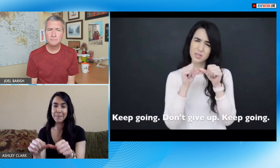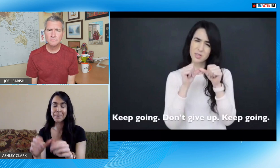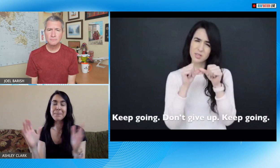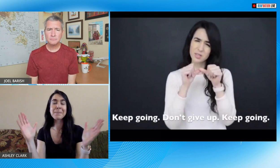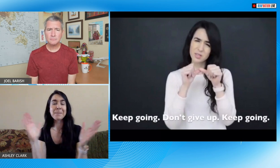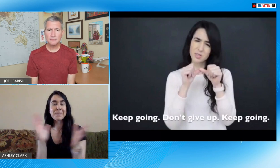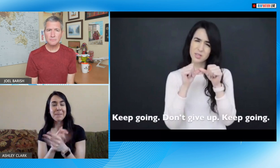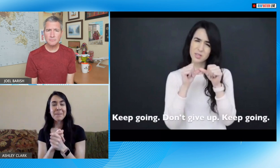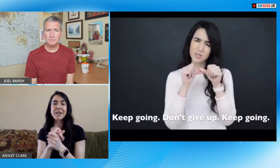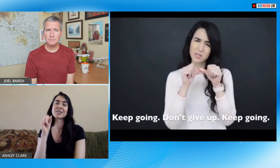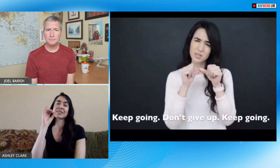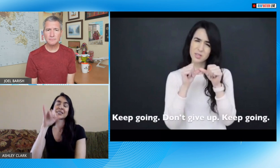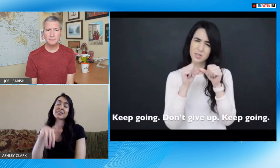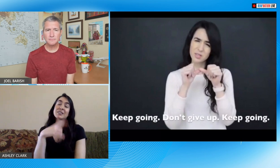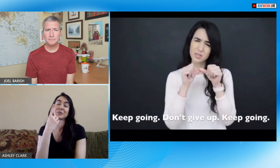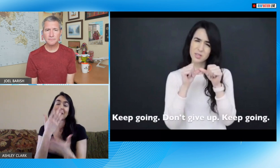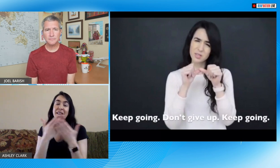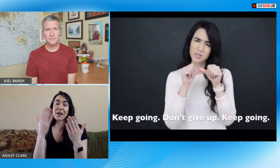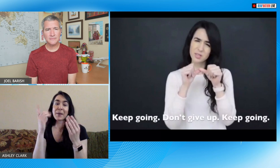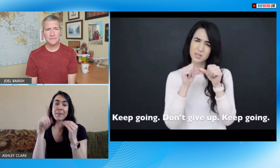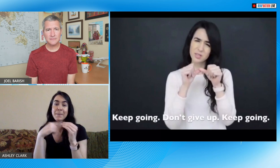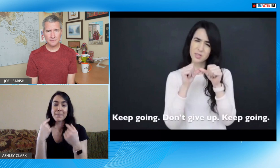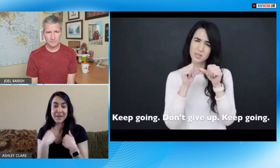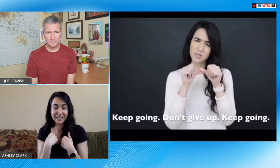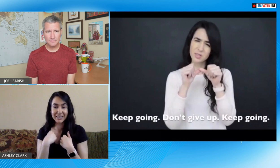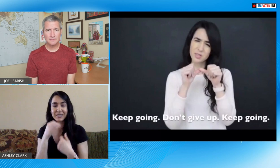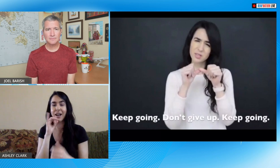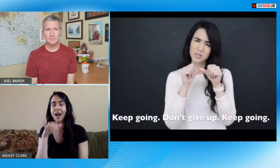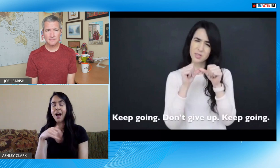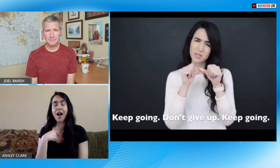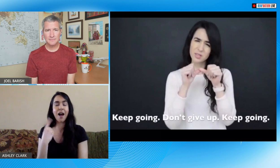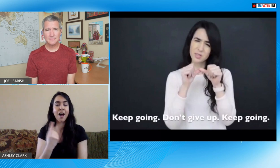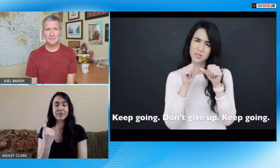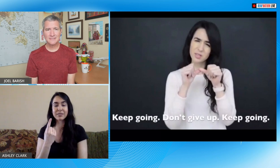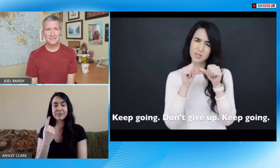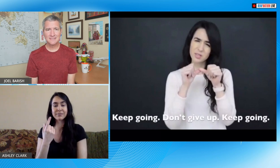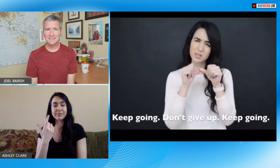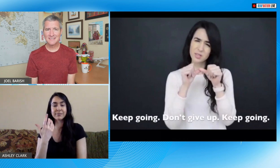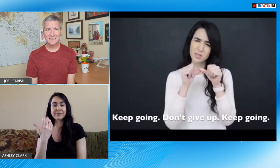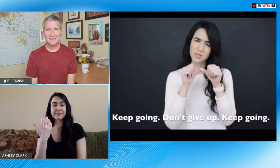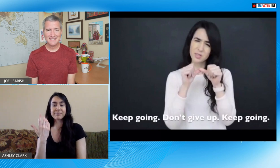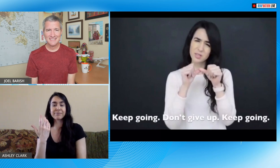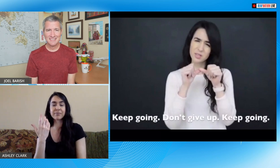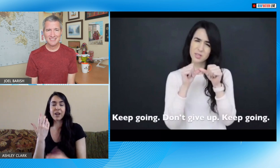going what's this keep going that's right so this was